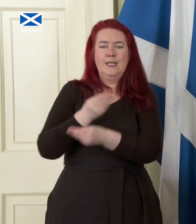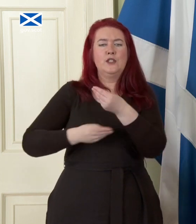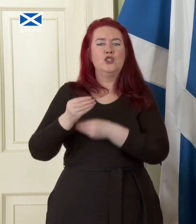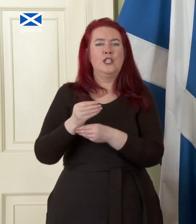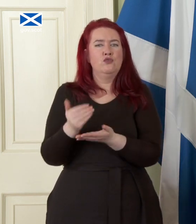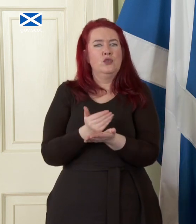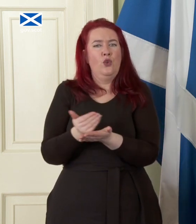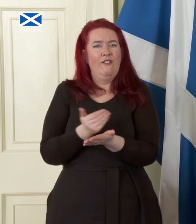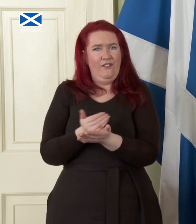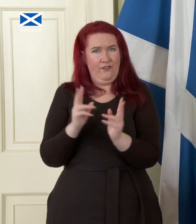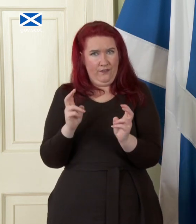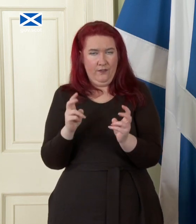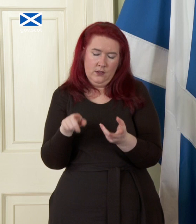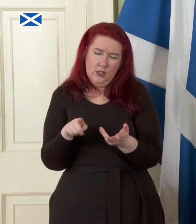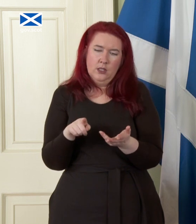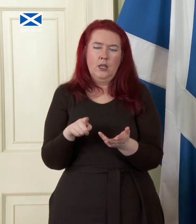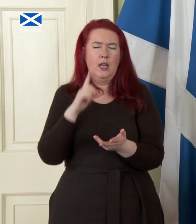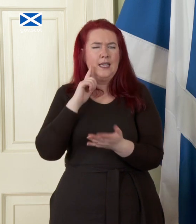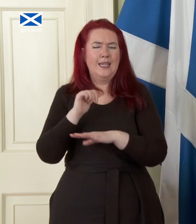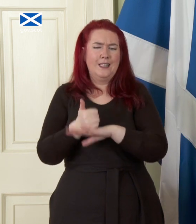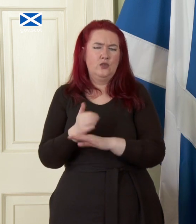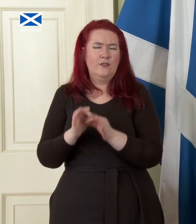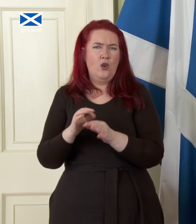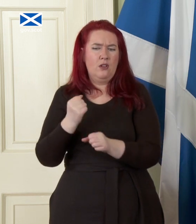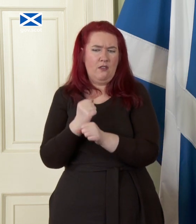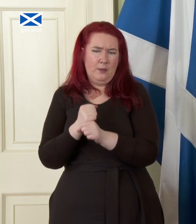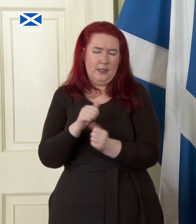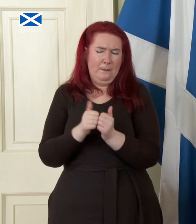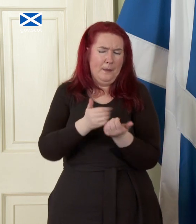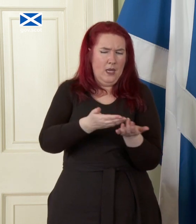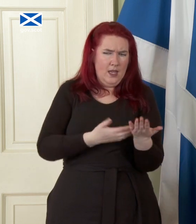think the institute for government indeed the paper sets out some of the detail in this there